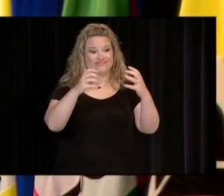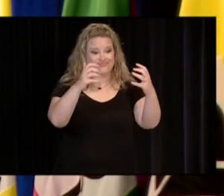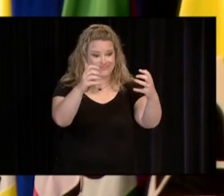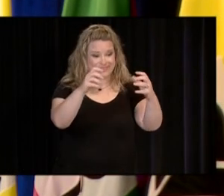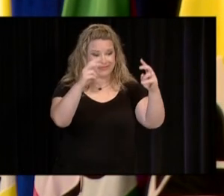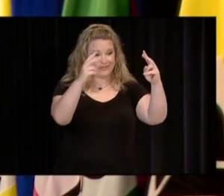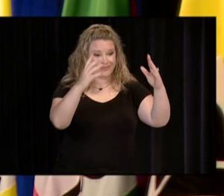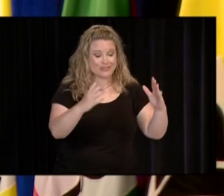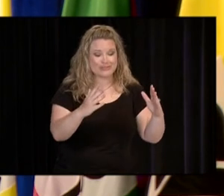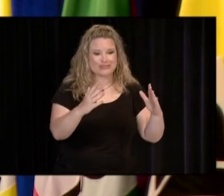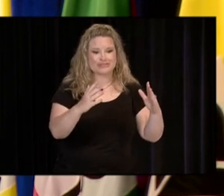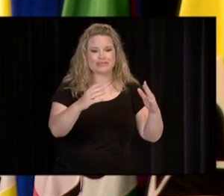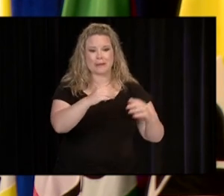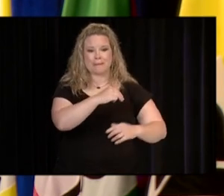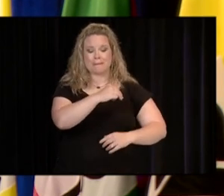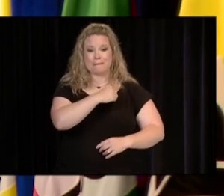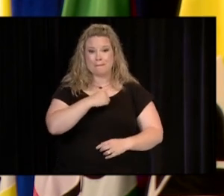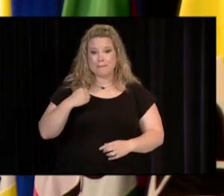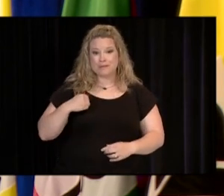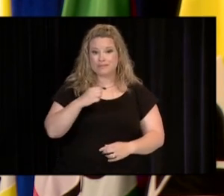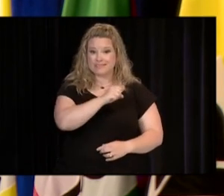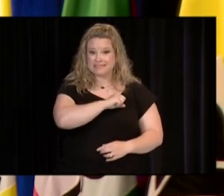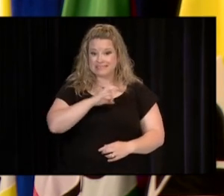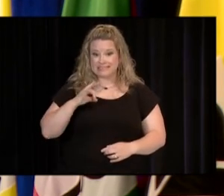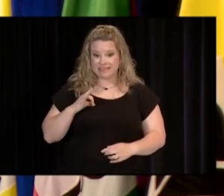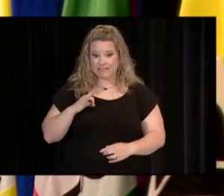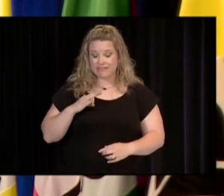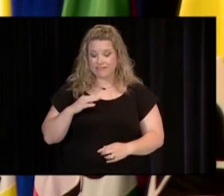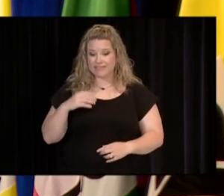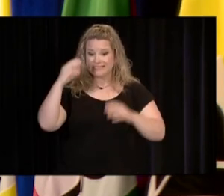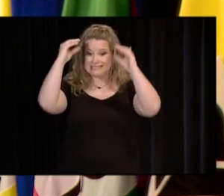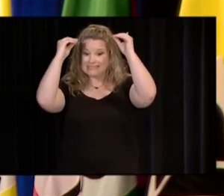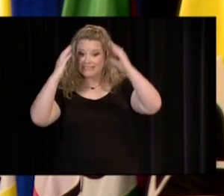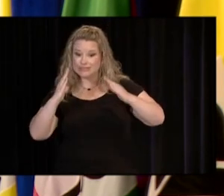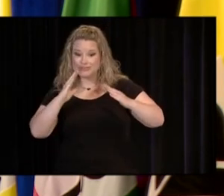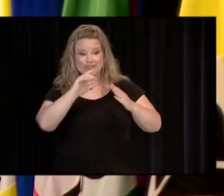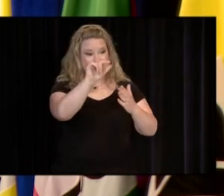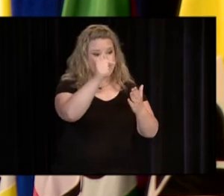MEMBERS OF THE FACULTY AND STAFF, GRADUATES, FAMILIES,